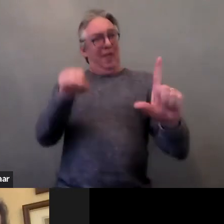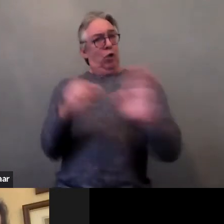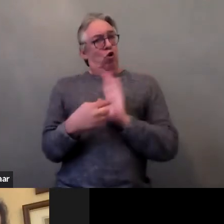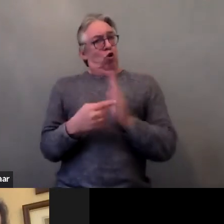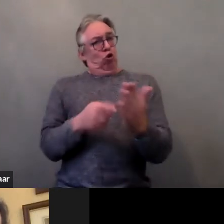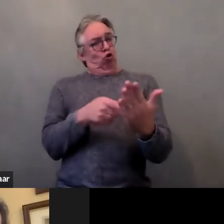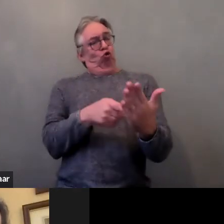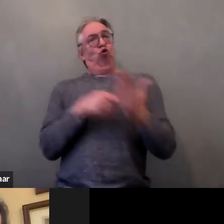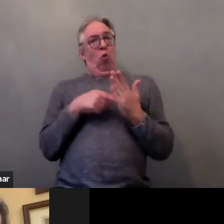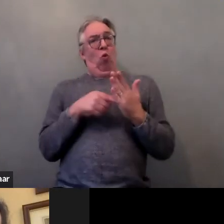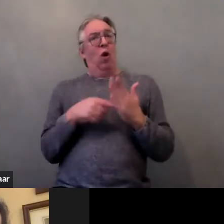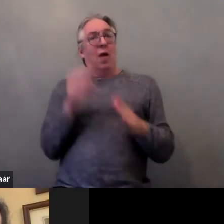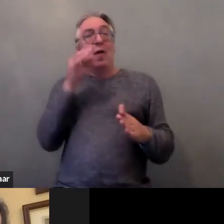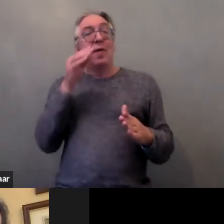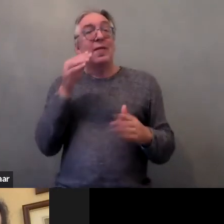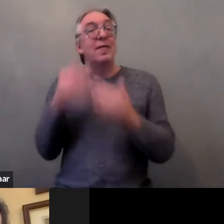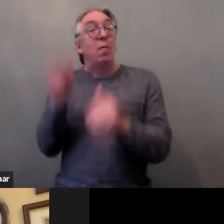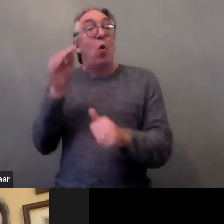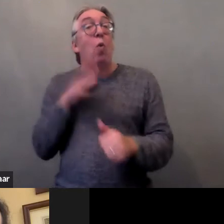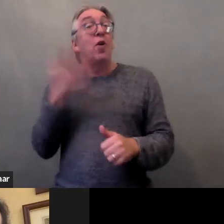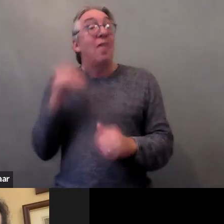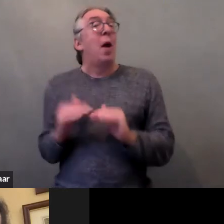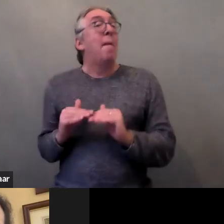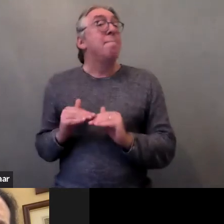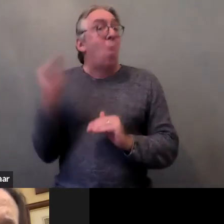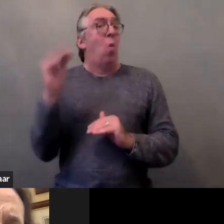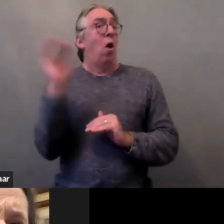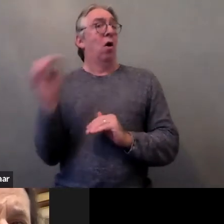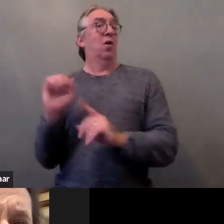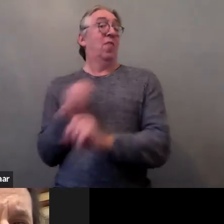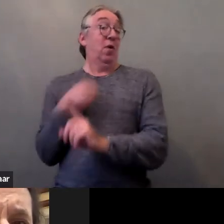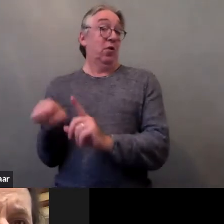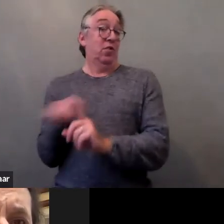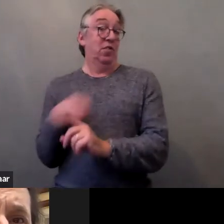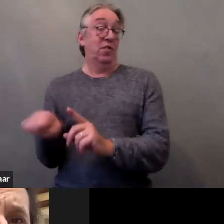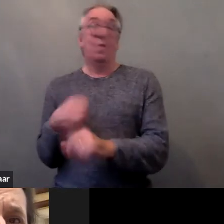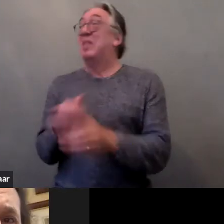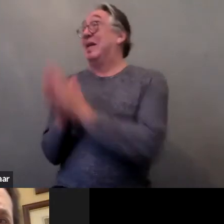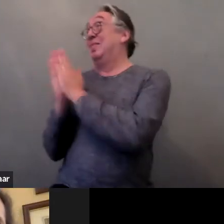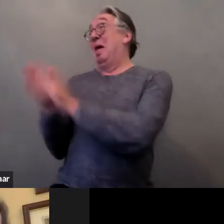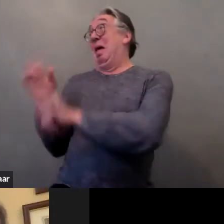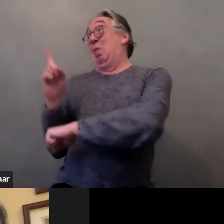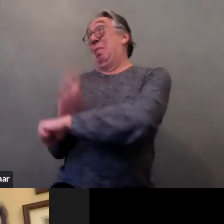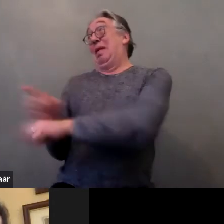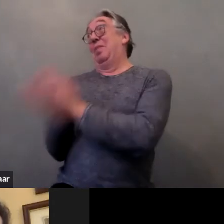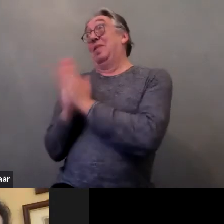no particular effort in addressing this by the state. Please, just one more minute. RACHEL: Okay.